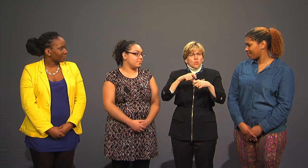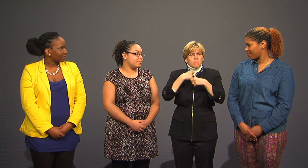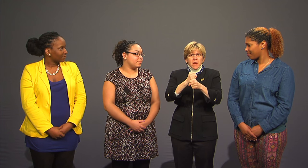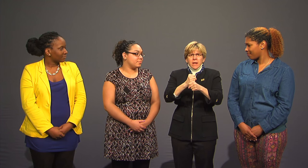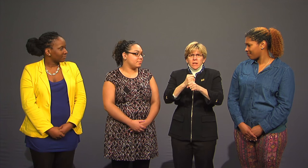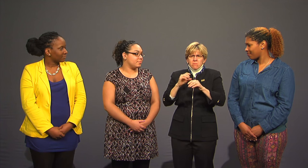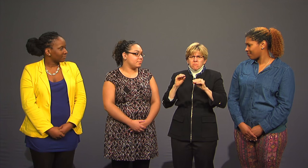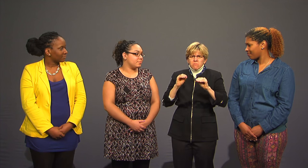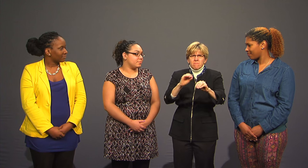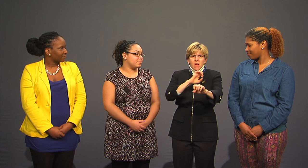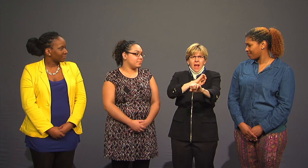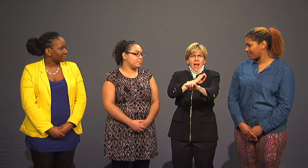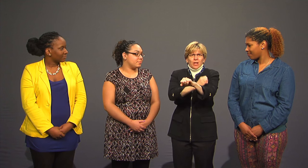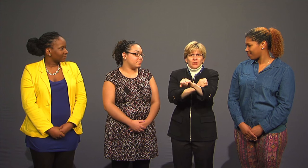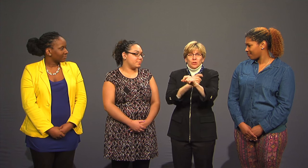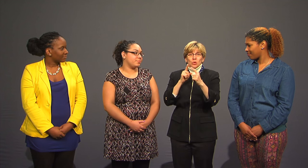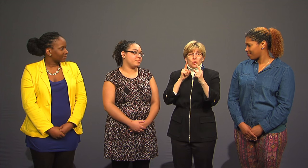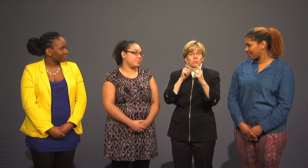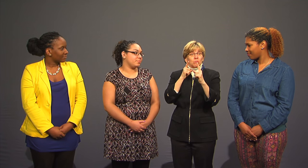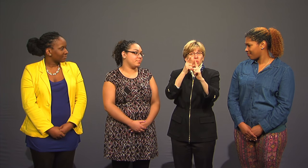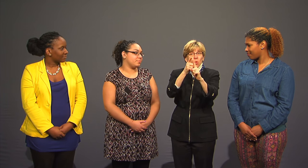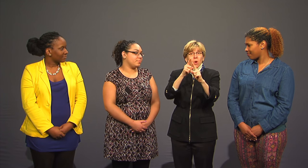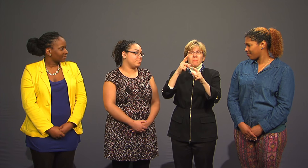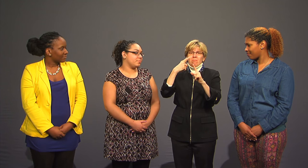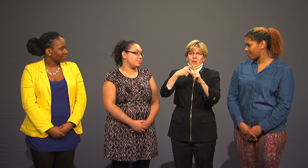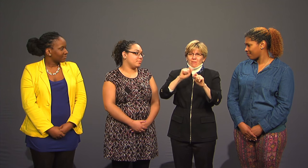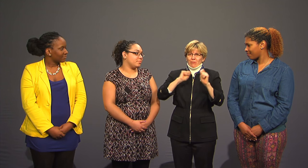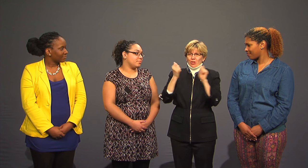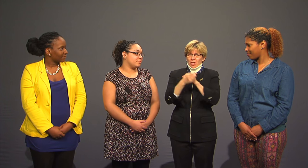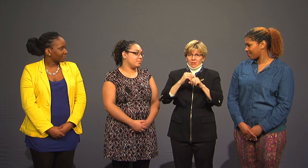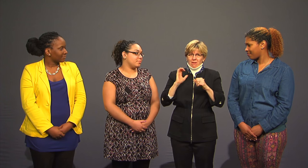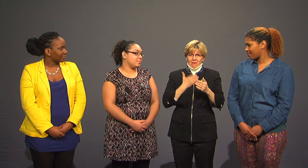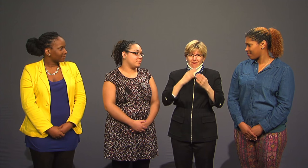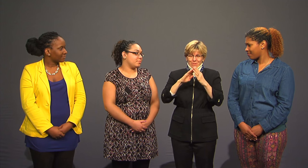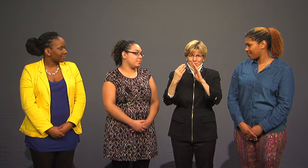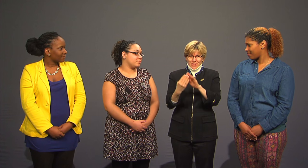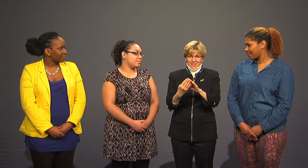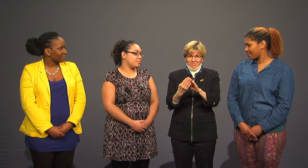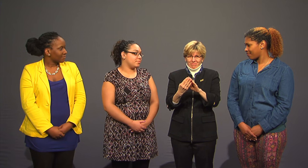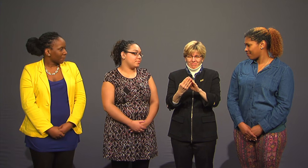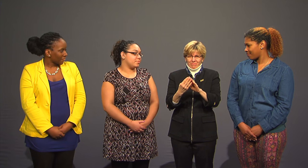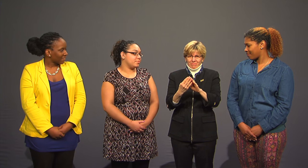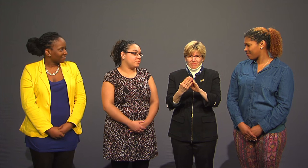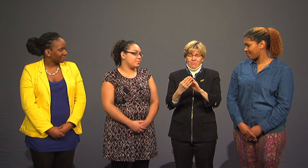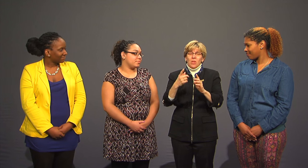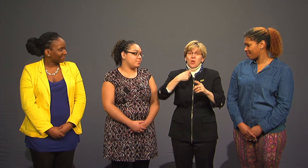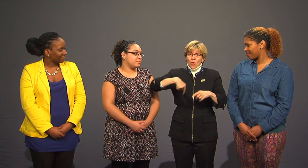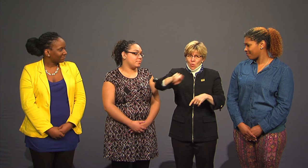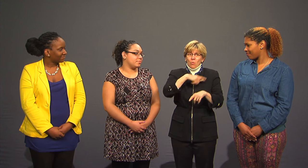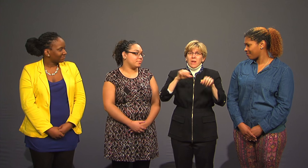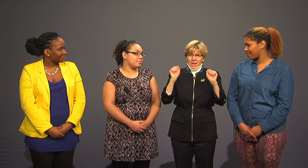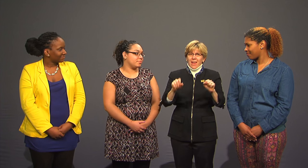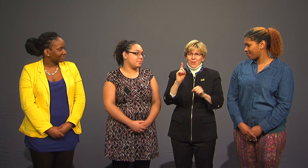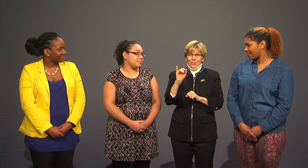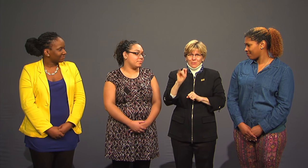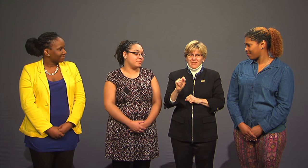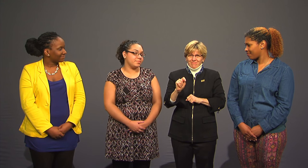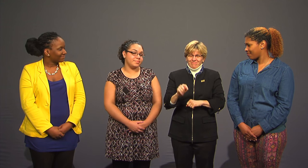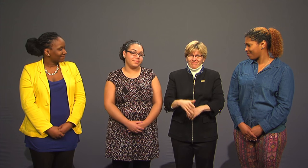and to creating momentum towards positive change in our community. We can do it!